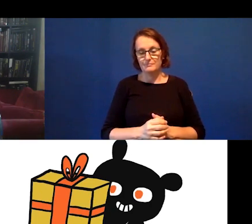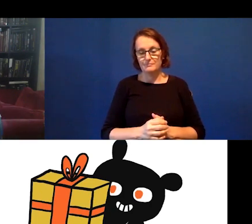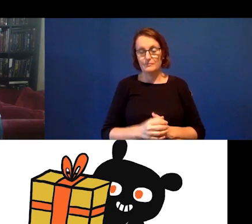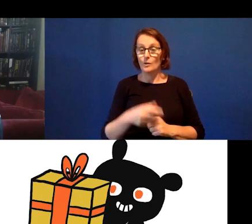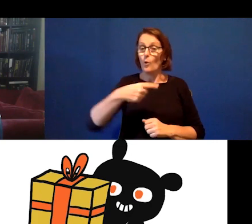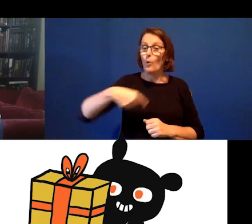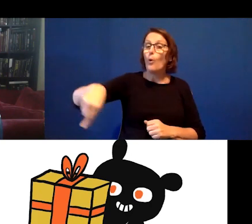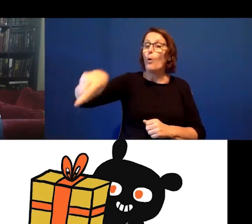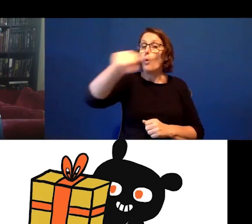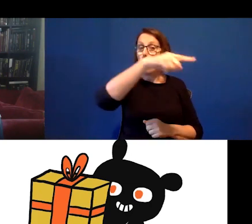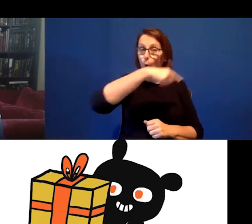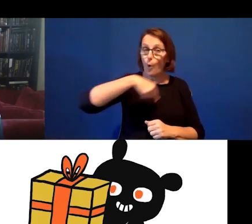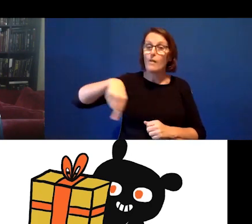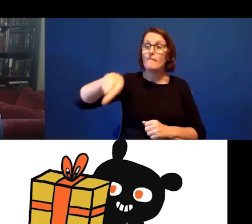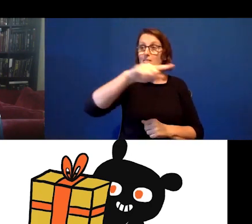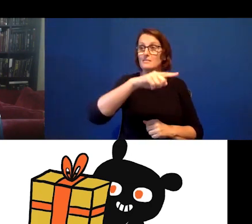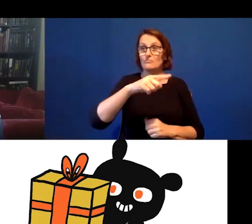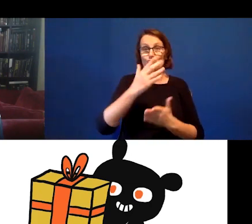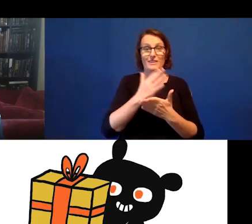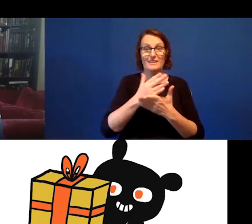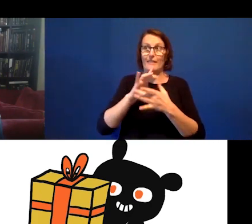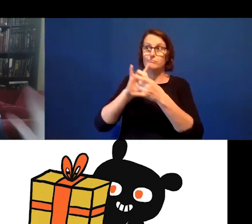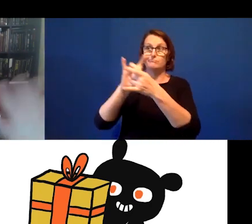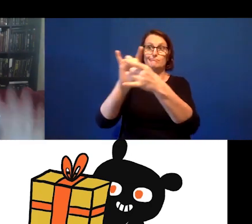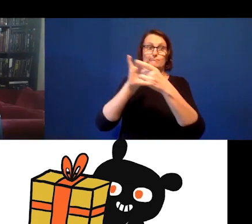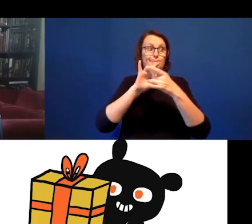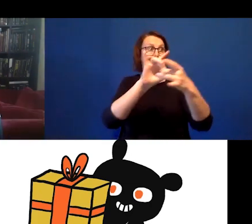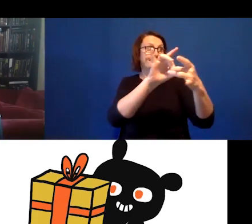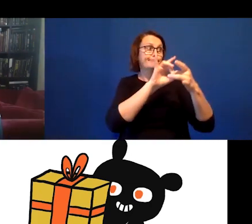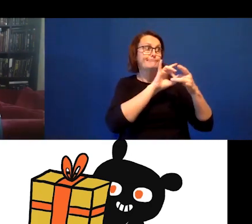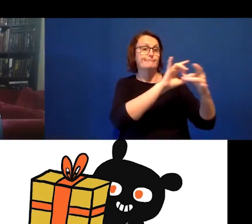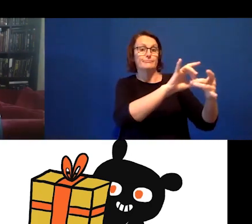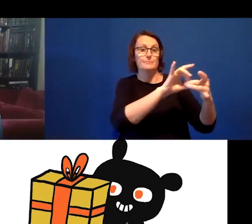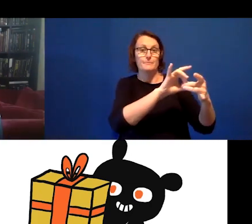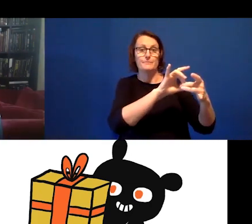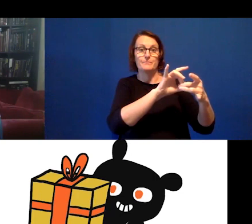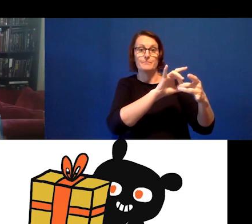of us are trained away from that. What I see at this moment and what I